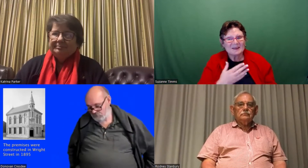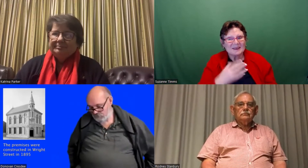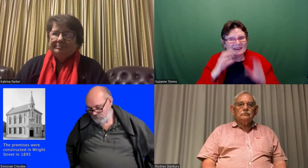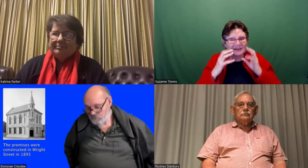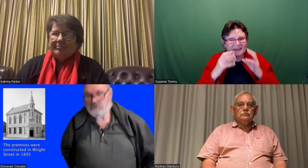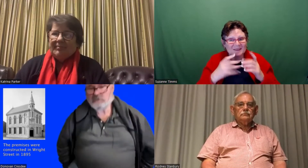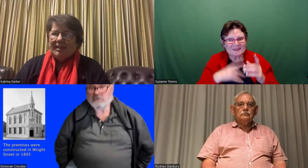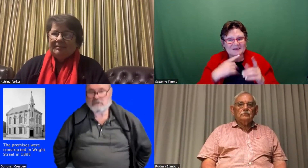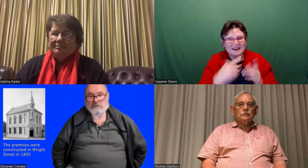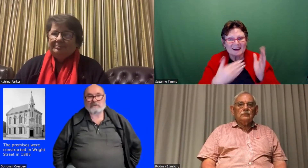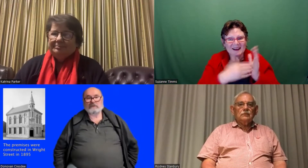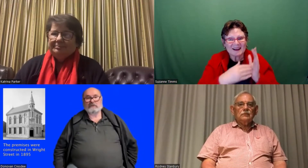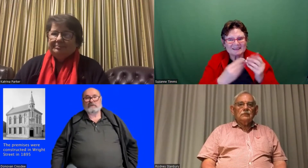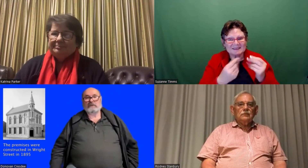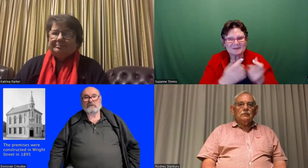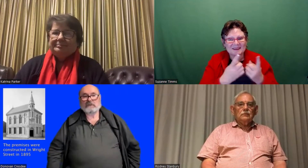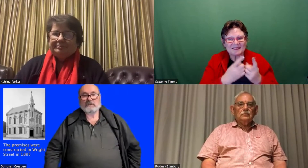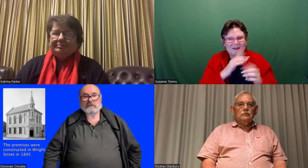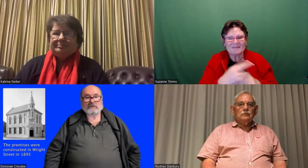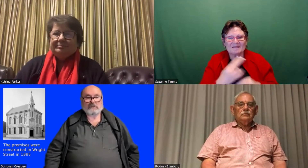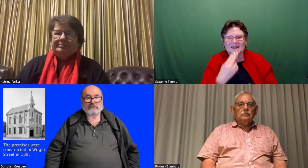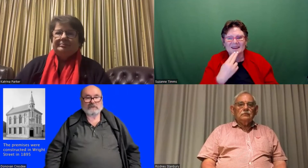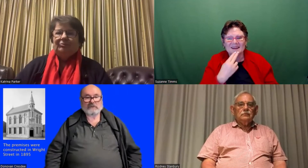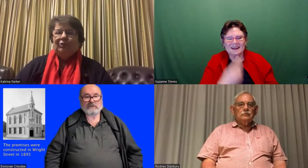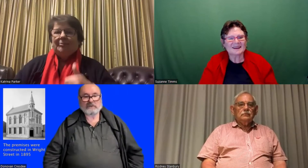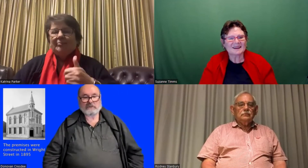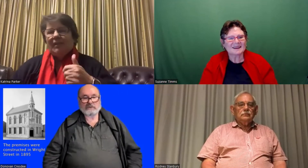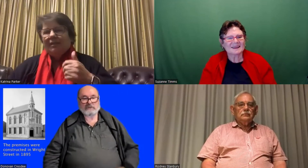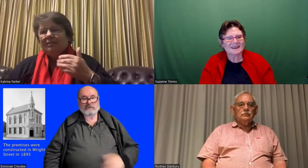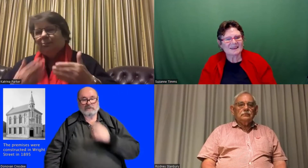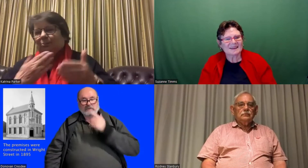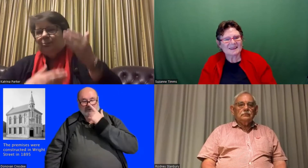Thank you so much Katrina is there anything you want to add over the sign name for Adelaide.